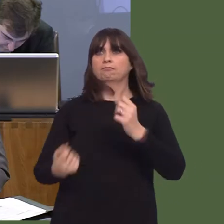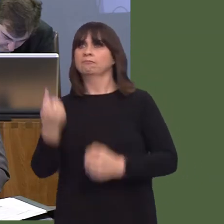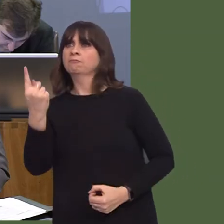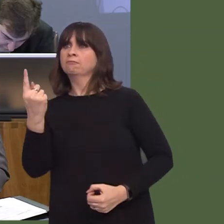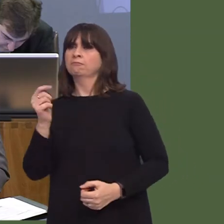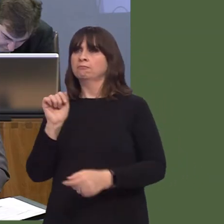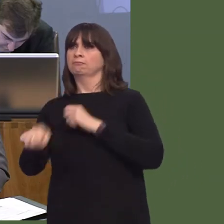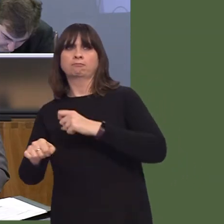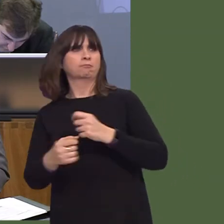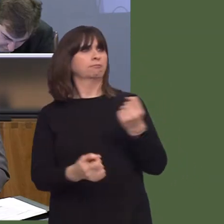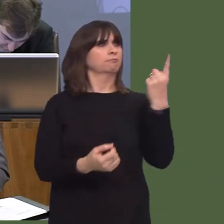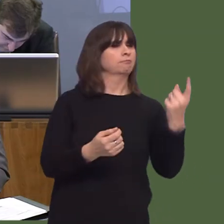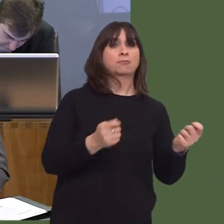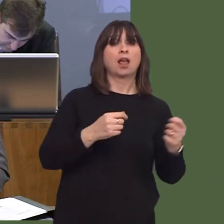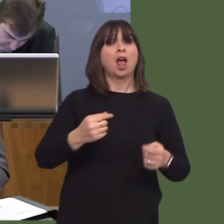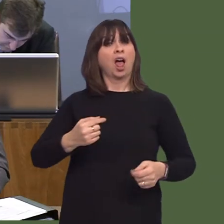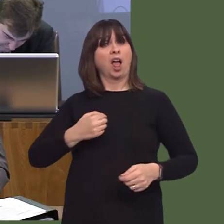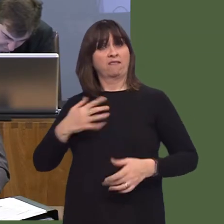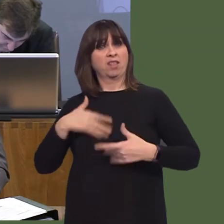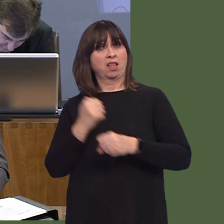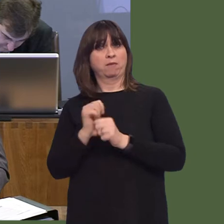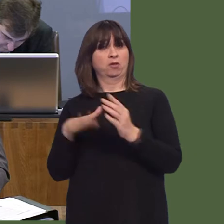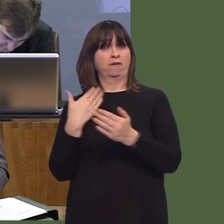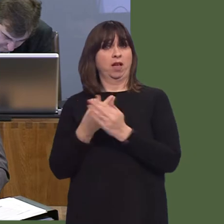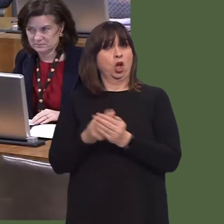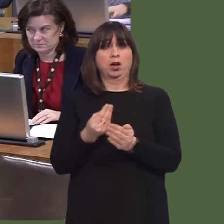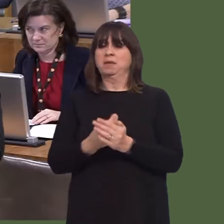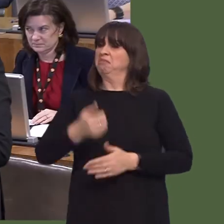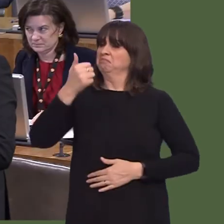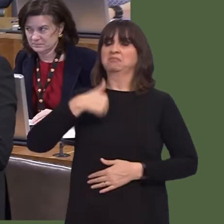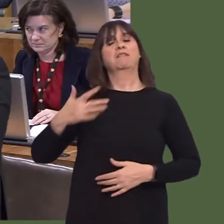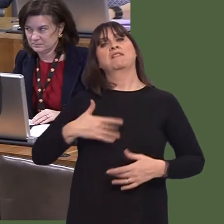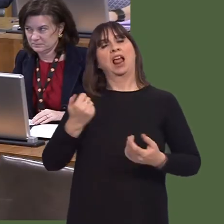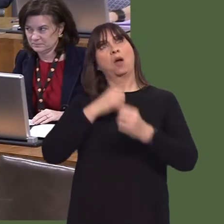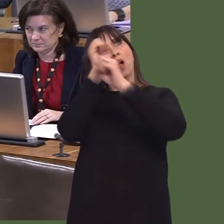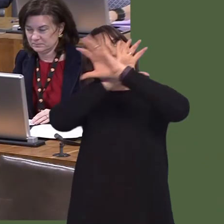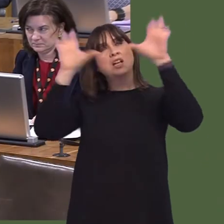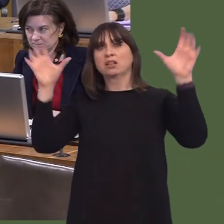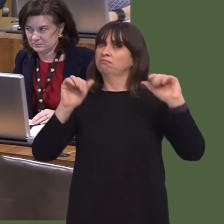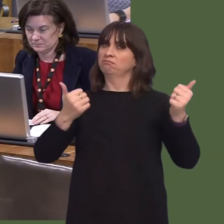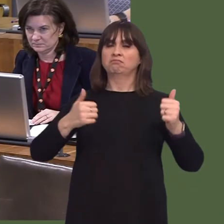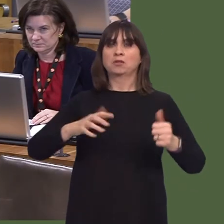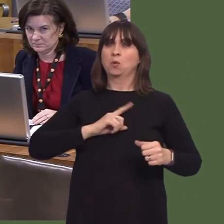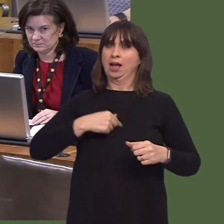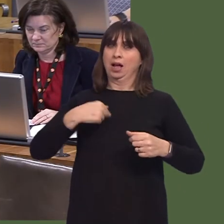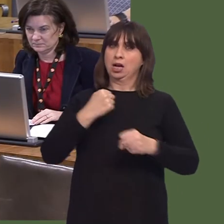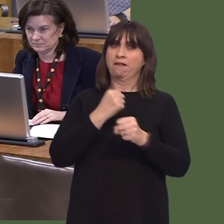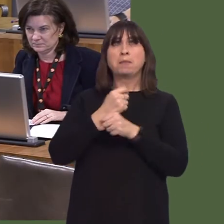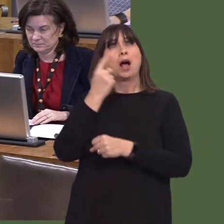like the Swansea bay tidal lagoon, electrification of the London Paddington to Swansea railway line, and the much-needed further investment in our railway infrastructure, become a reality?